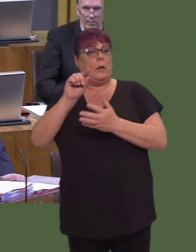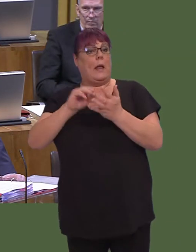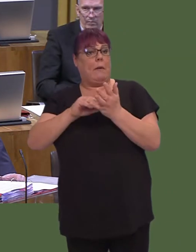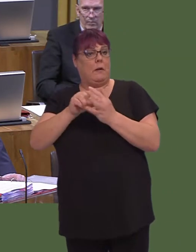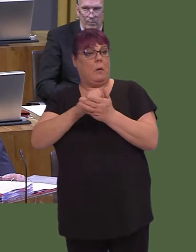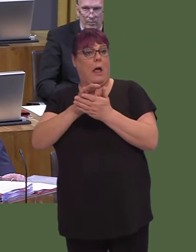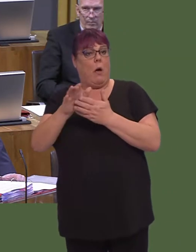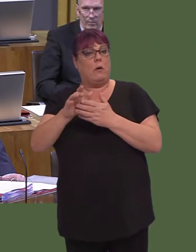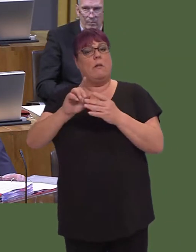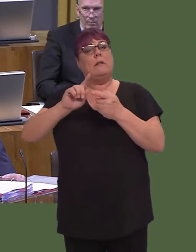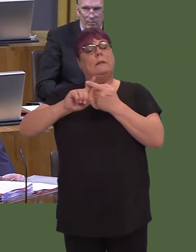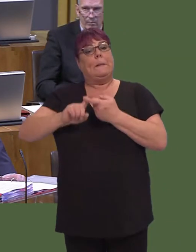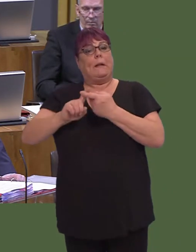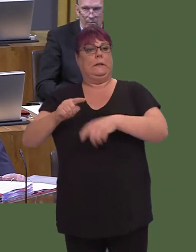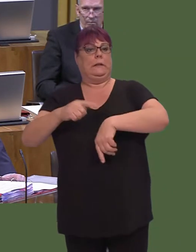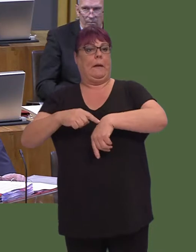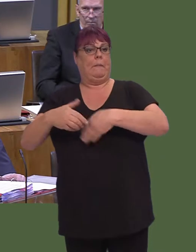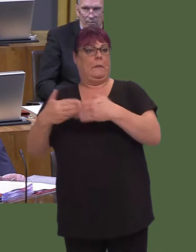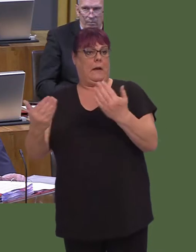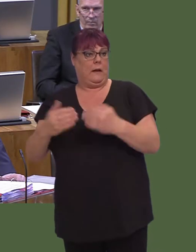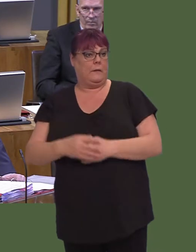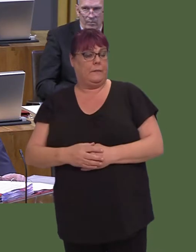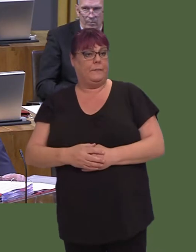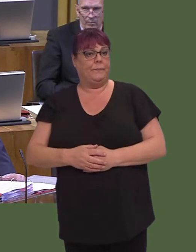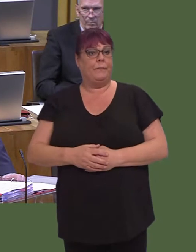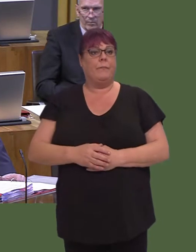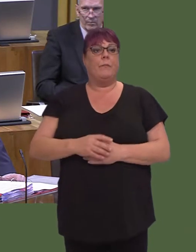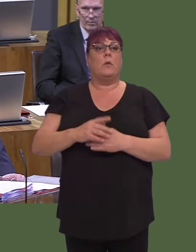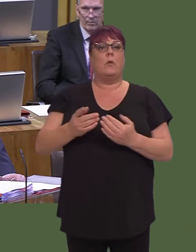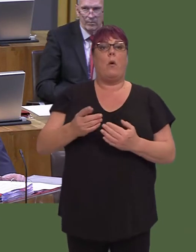Funding has been provided for local authorities to implement 20 mph zones and limits through